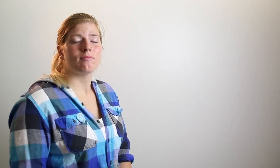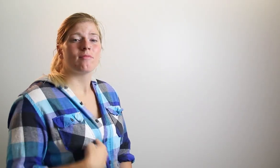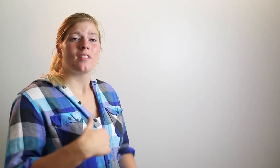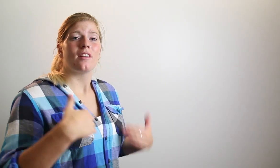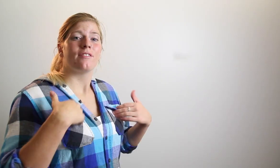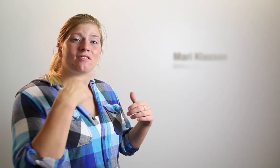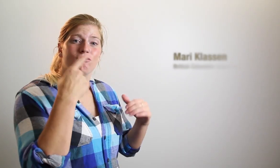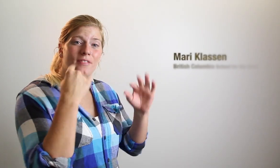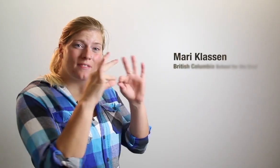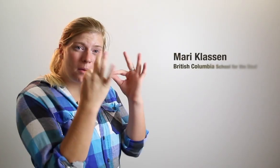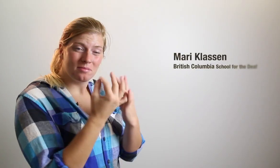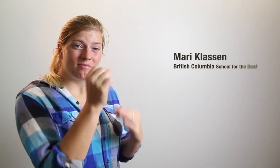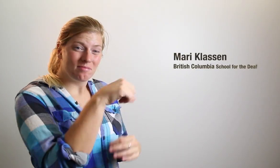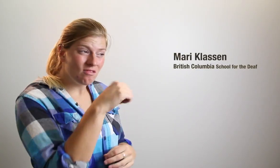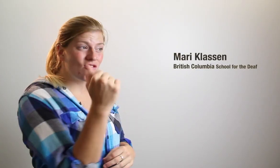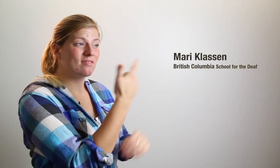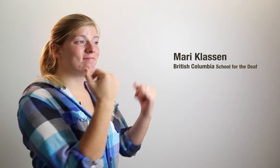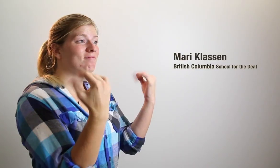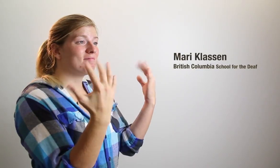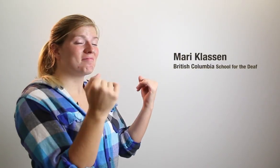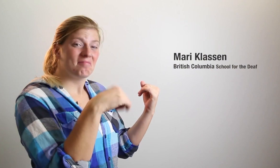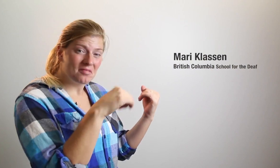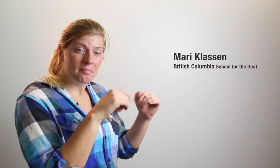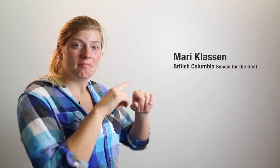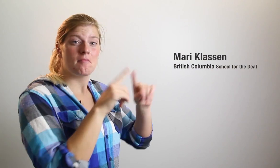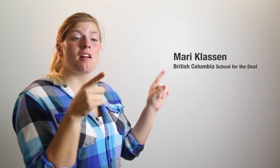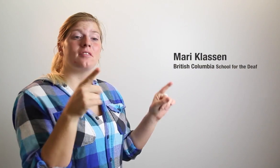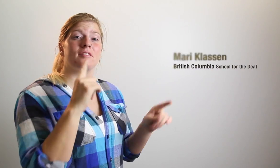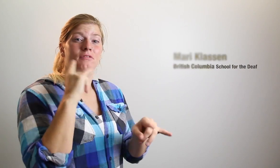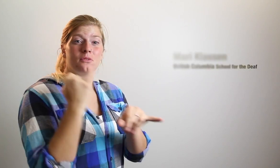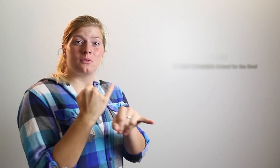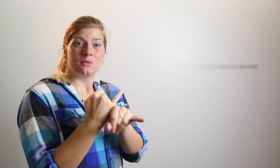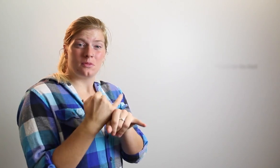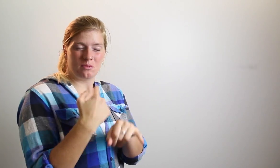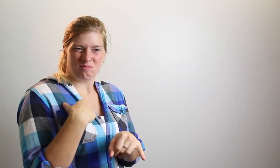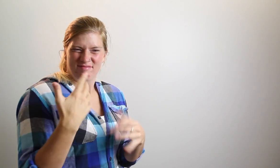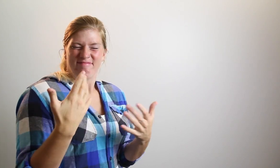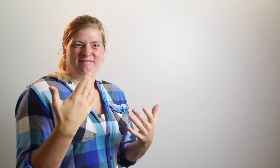Everyone in my family is hearing and can sign, but my Deaf school is where I always felt at home.